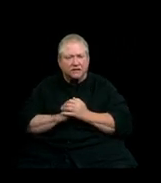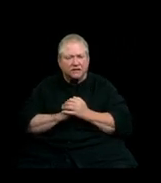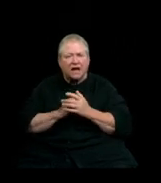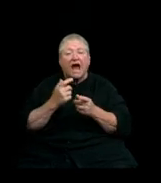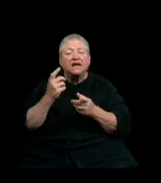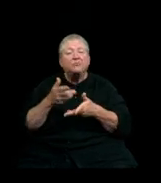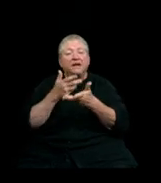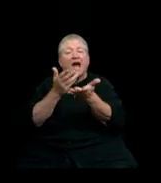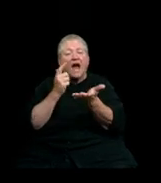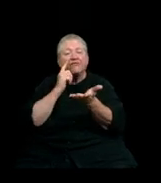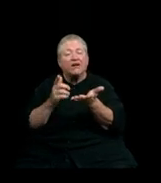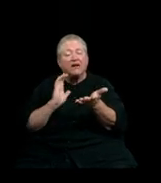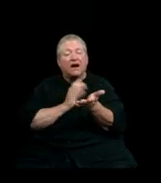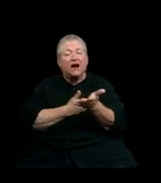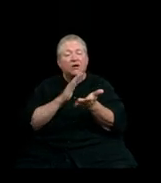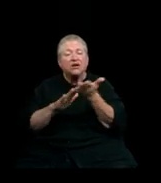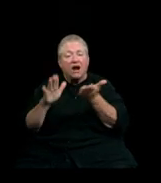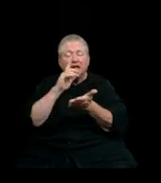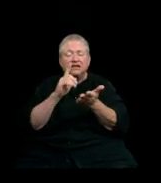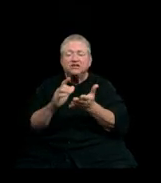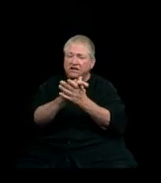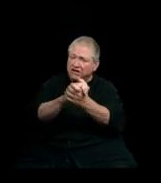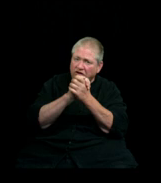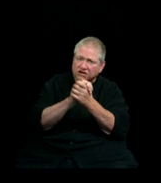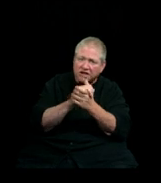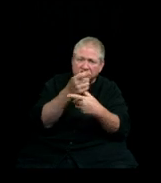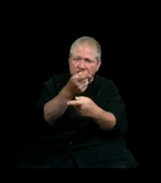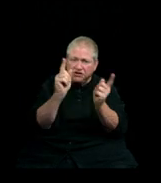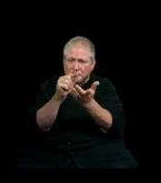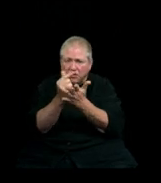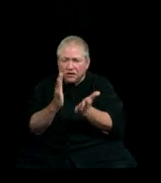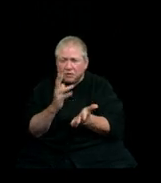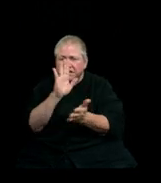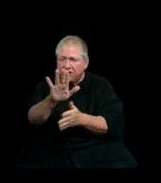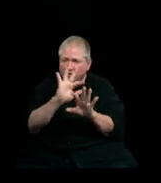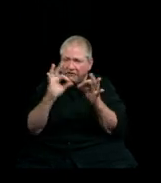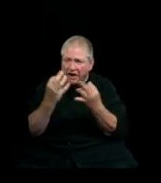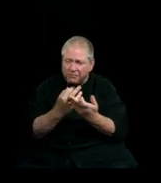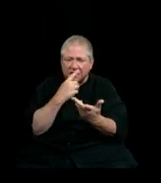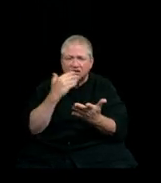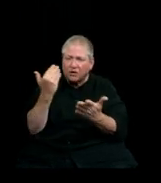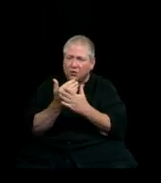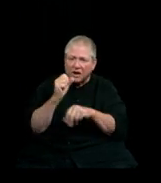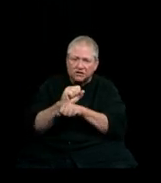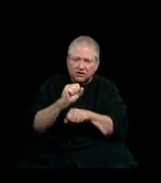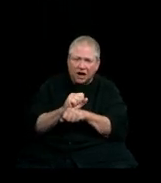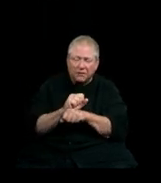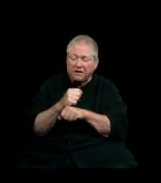let me express to you, graduates, and your families a heartfelt congratulations on a job well done. These last few quarters have been like none other